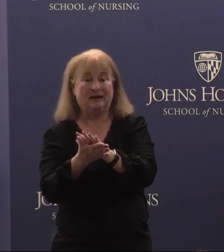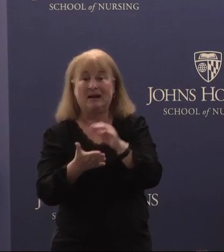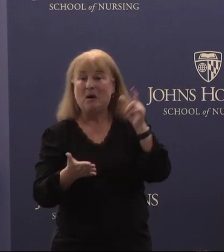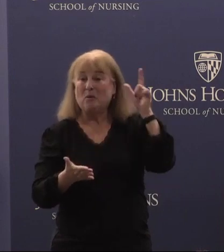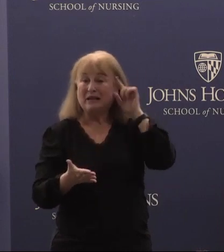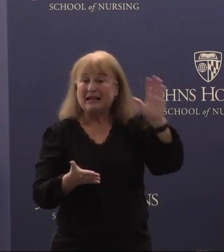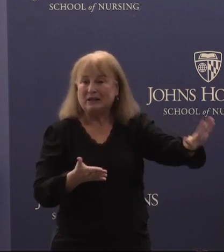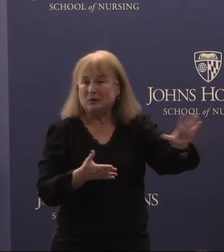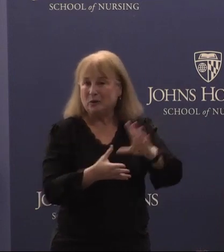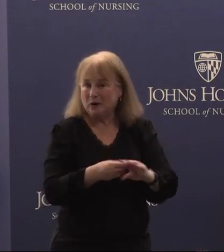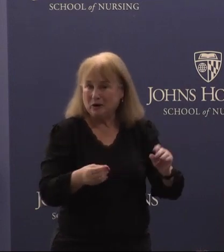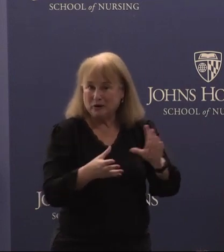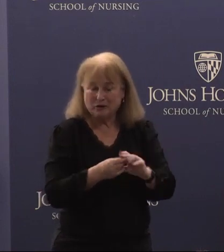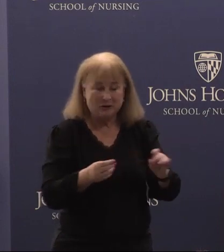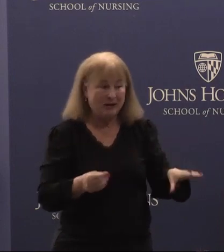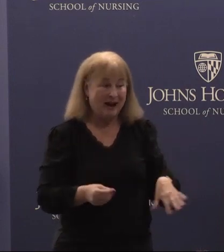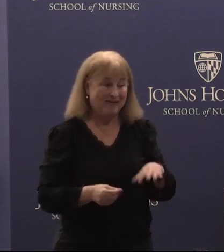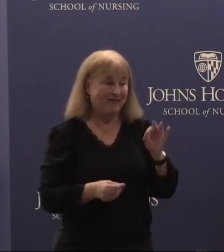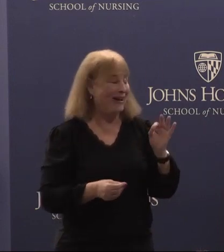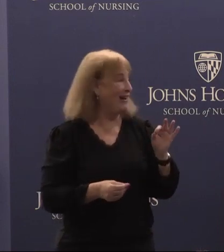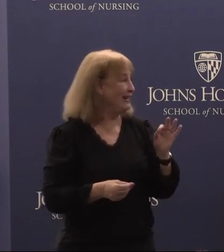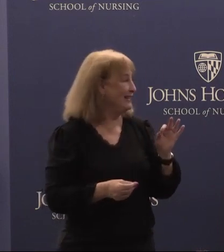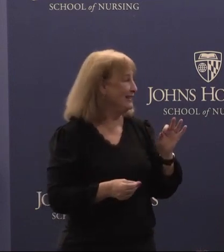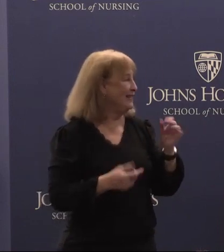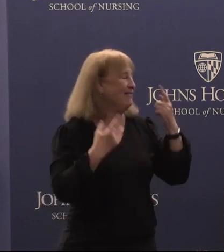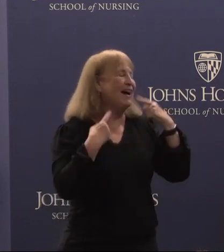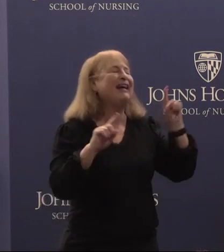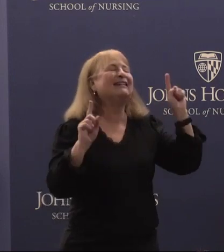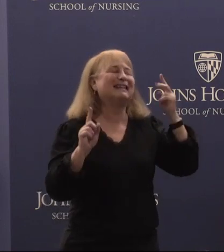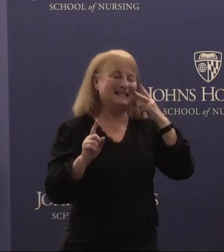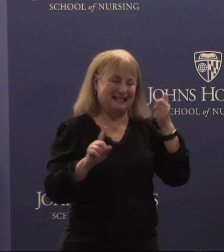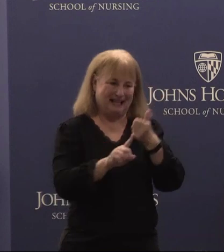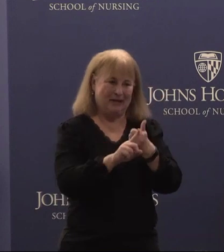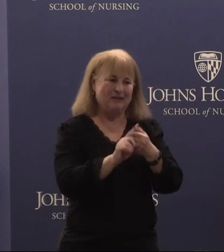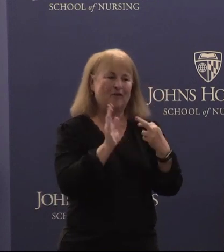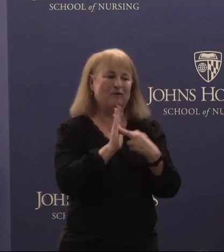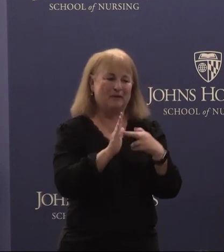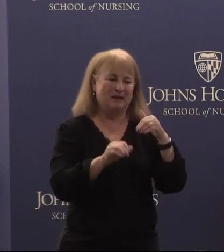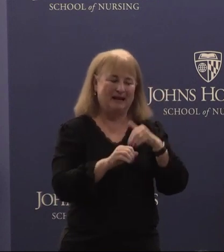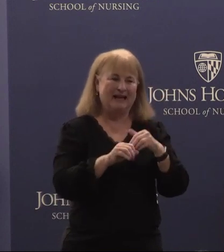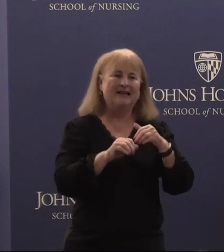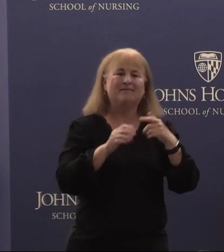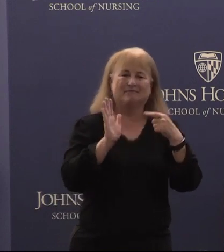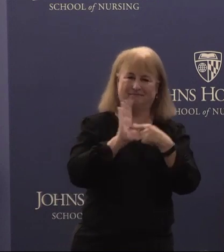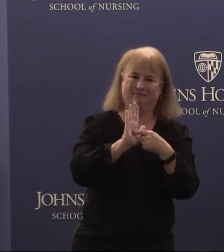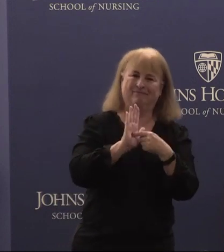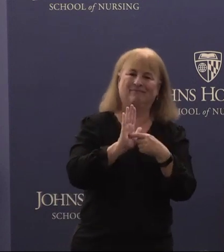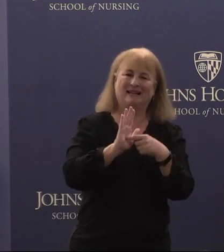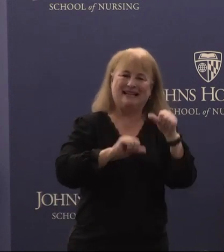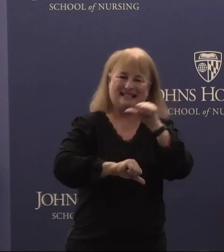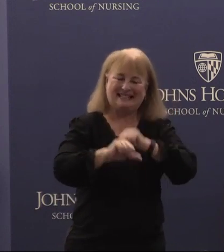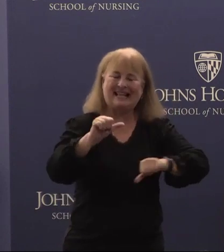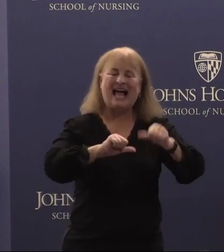story and finally see themselves represented in science a scientist with a disability.